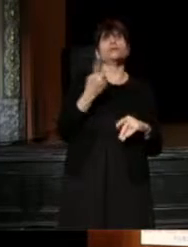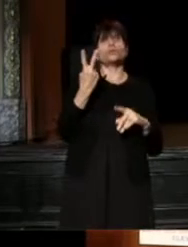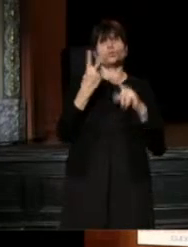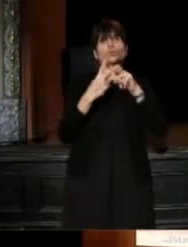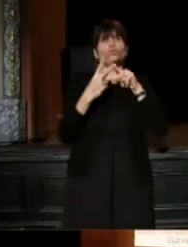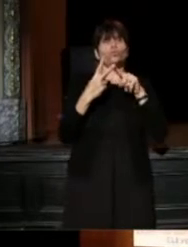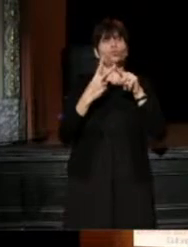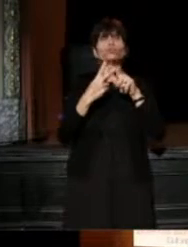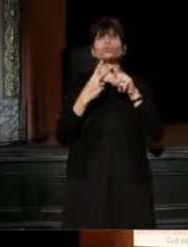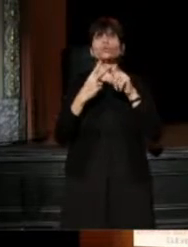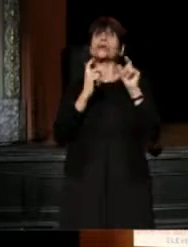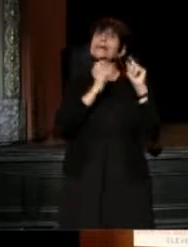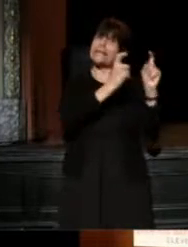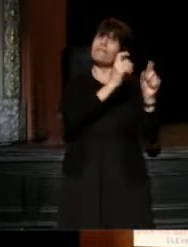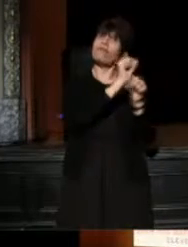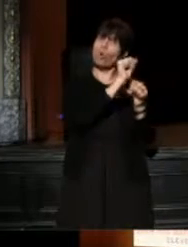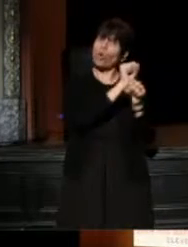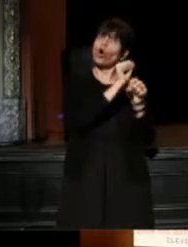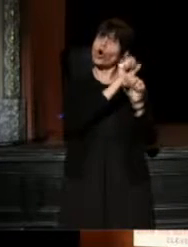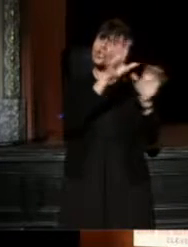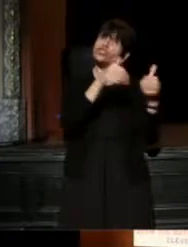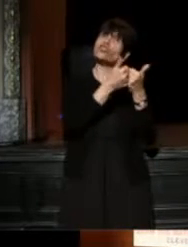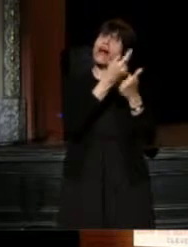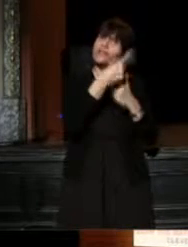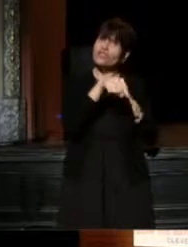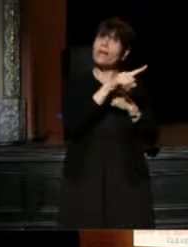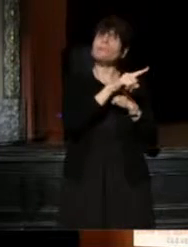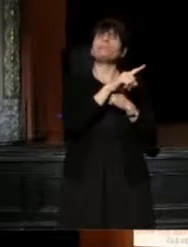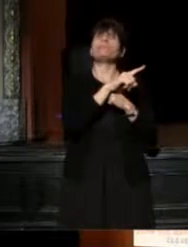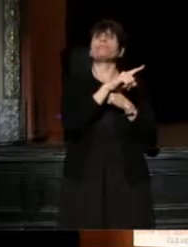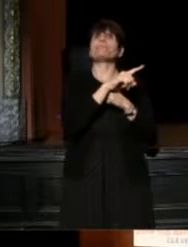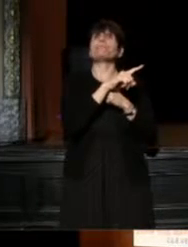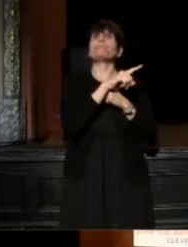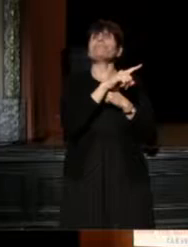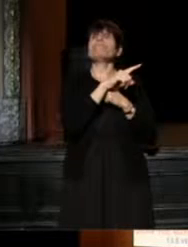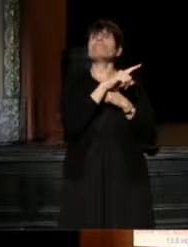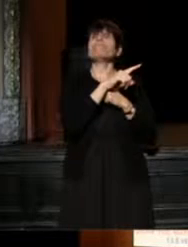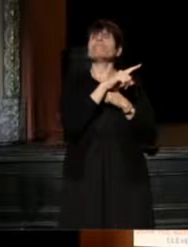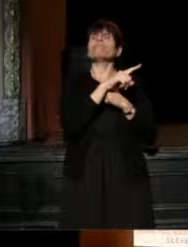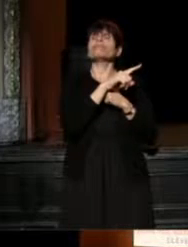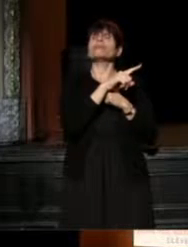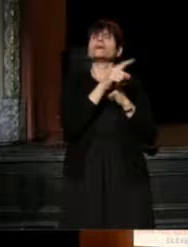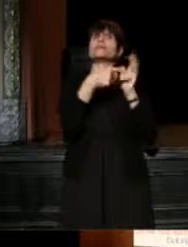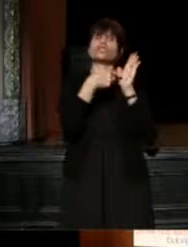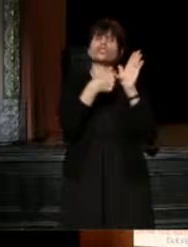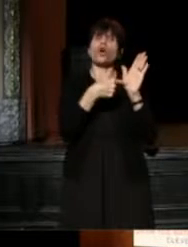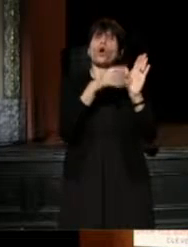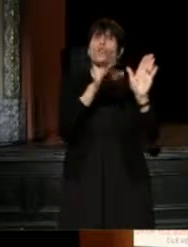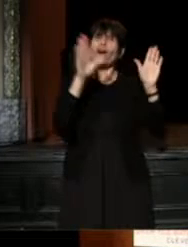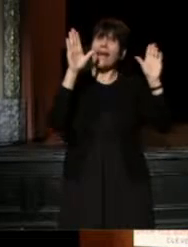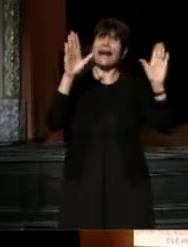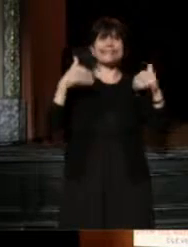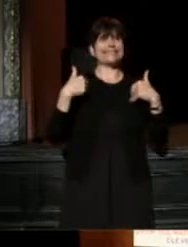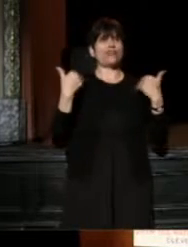one is to give them work that's going to challenge them, and that's going to display their excellent young artistry,